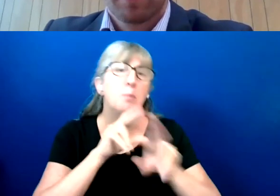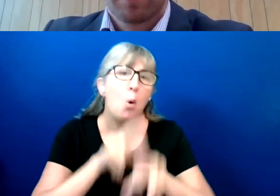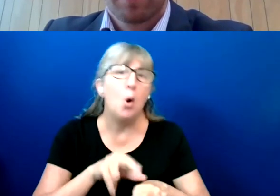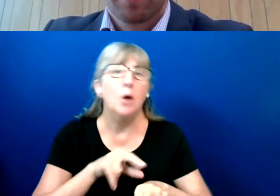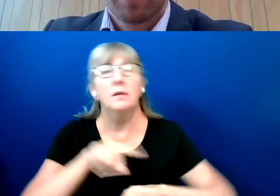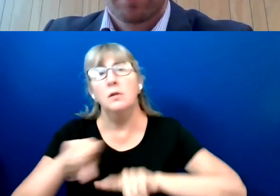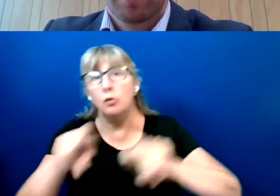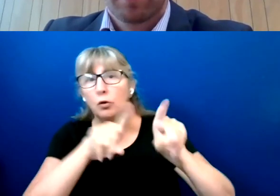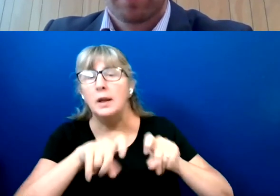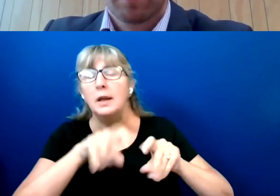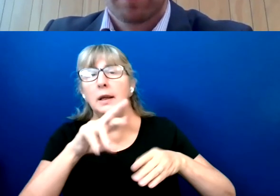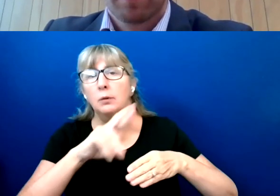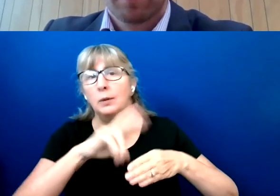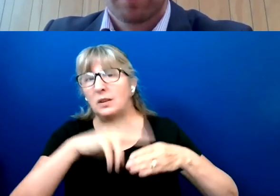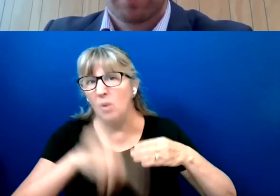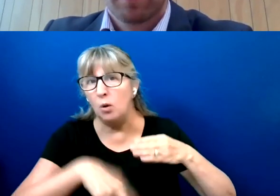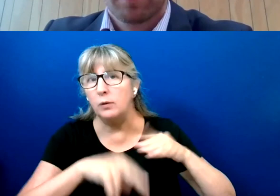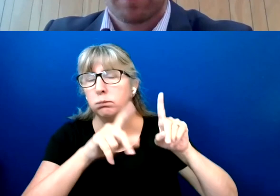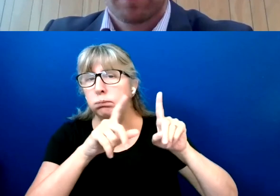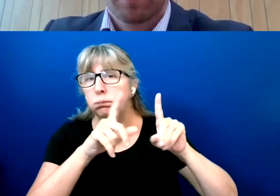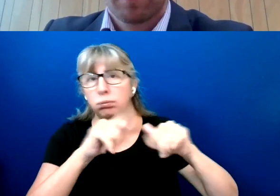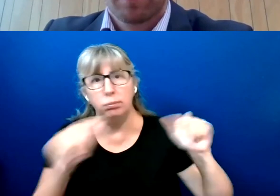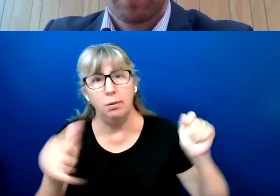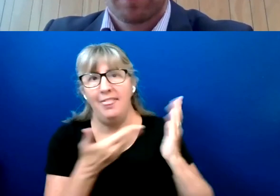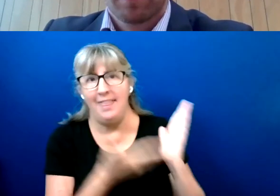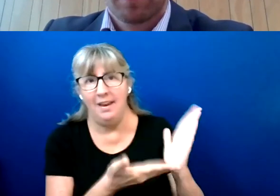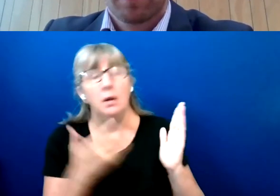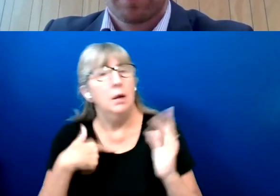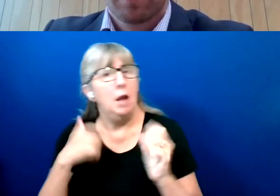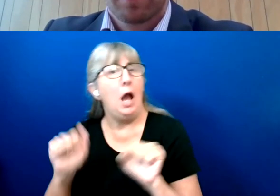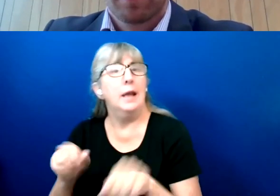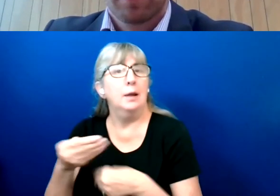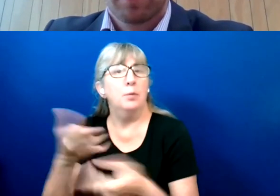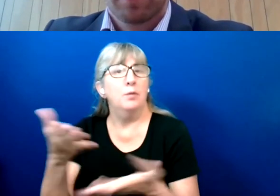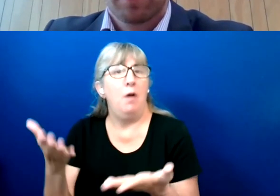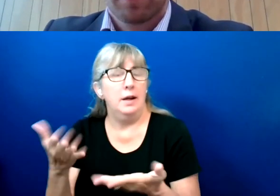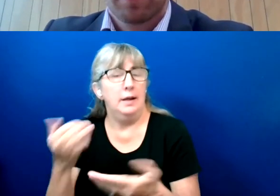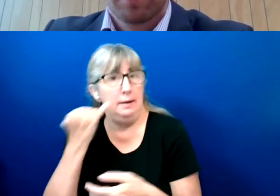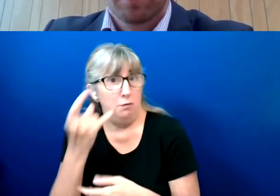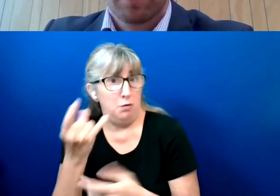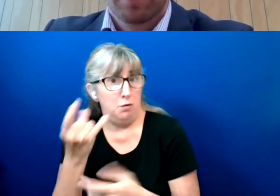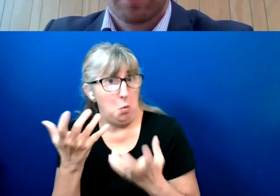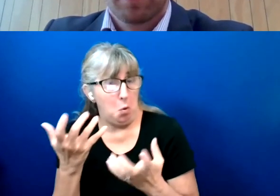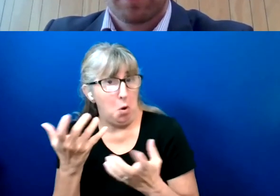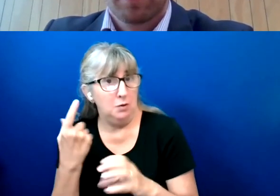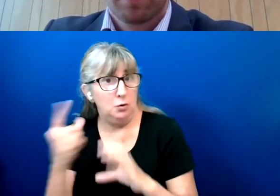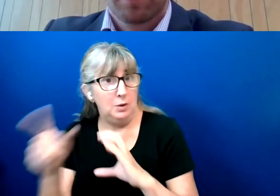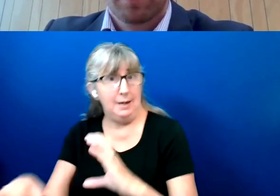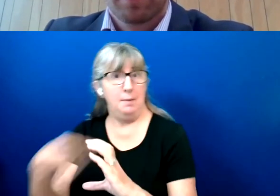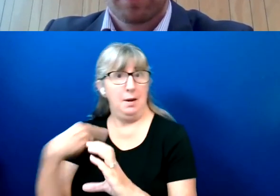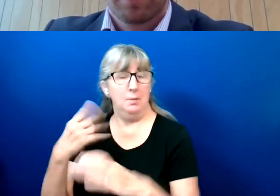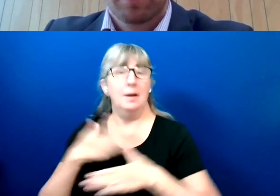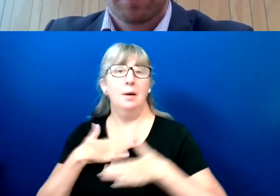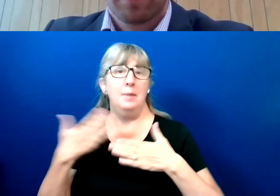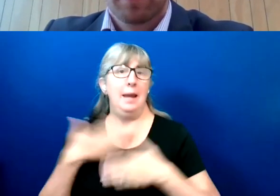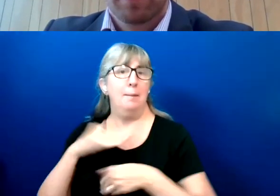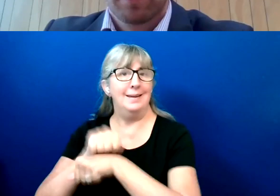And I can provide that report also if you want to email me. I'd be happy to send it to you.